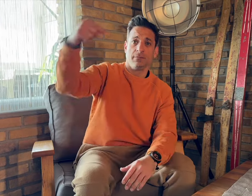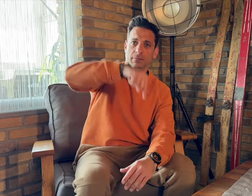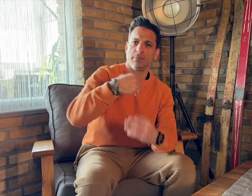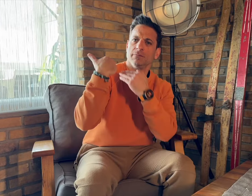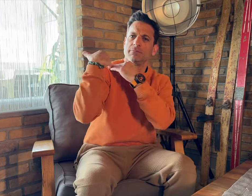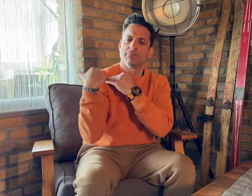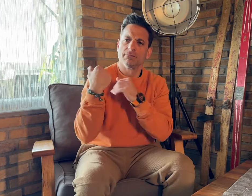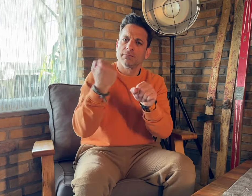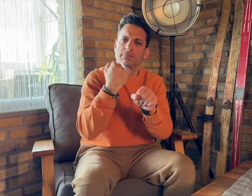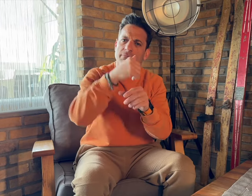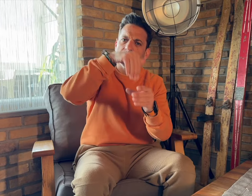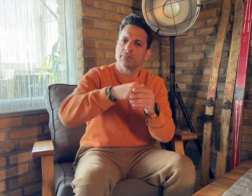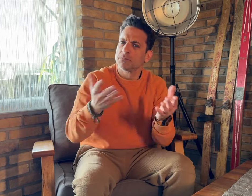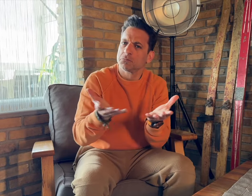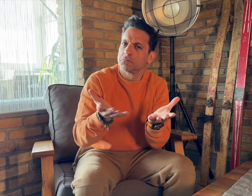[Memnos]: What is your role here?